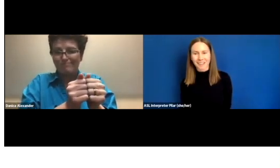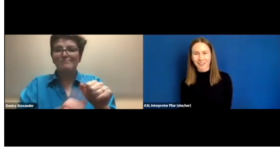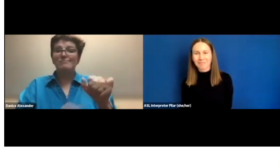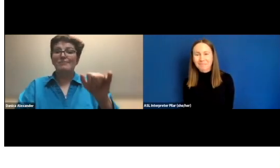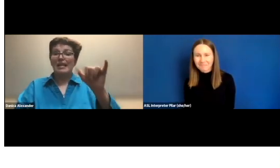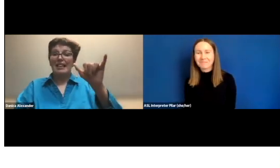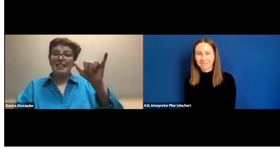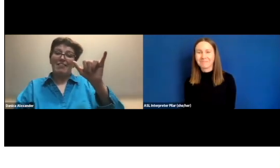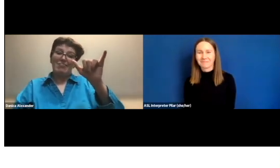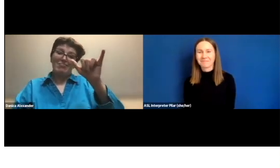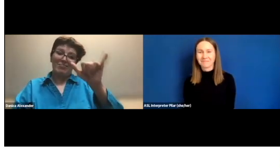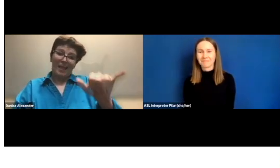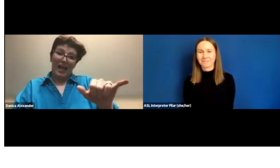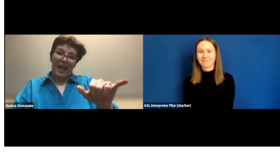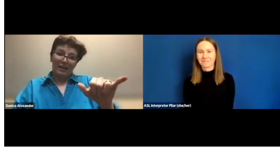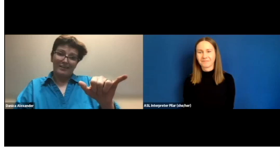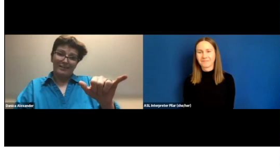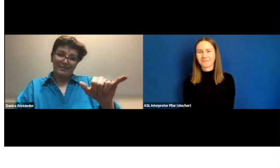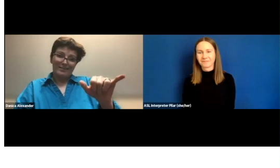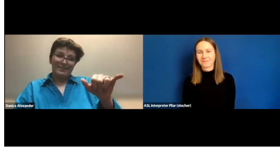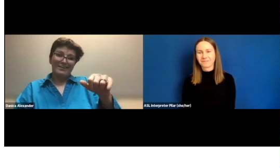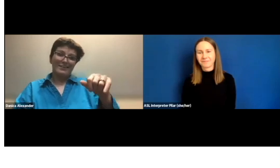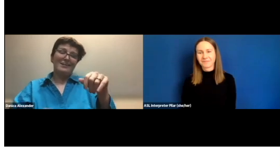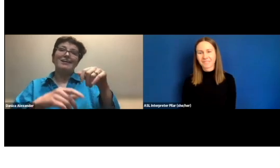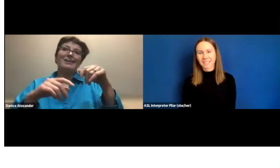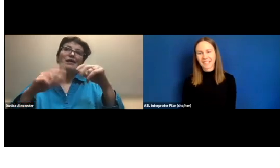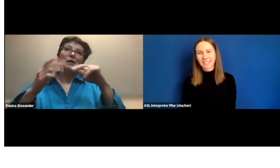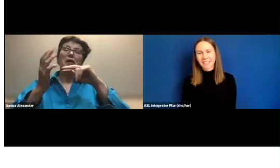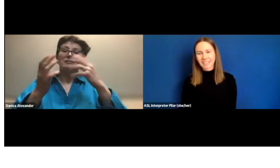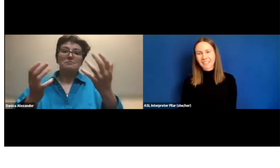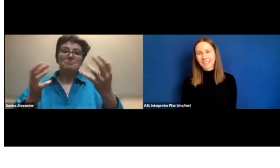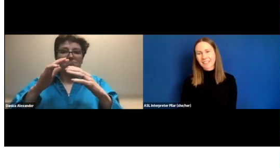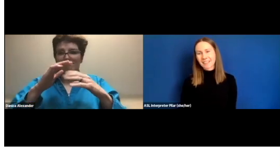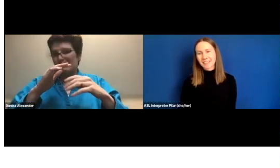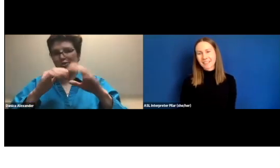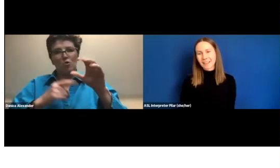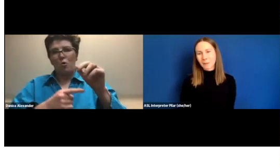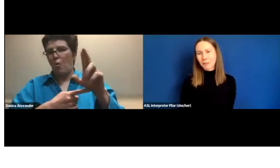Deaf people have the challenge.